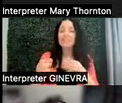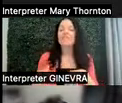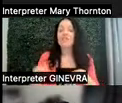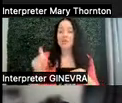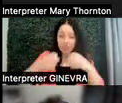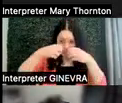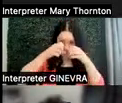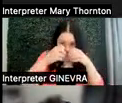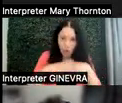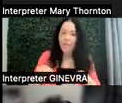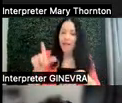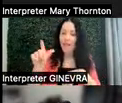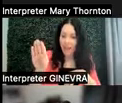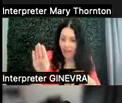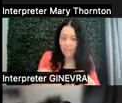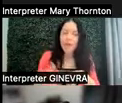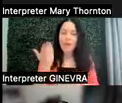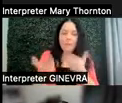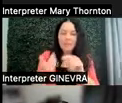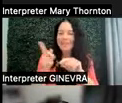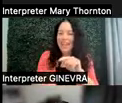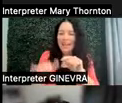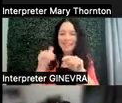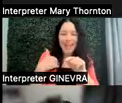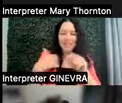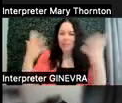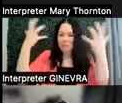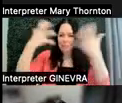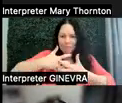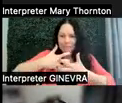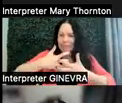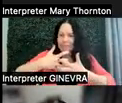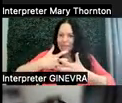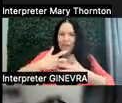we probably can't have it be pitch black in there for somebody who has light sensitivity.